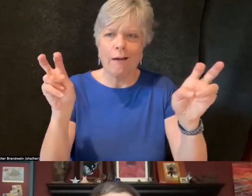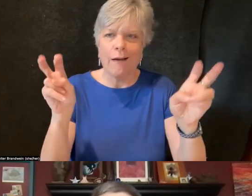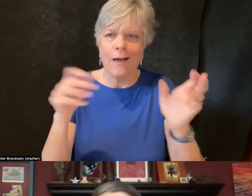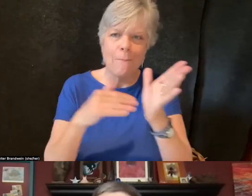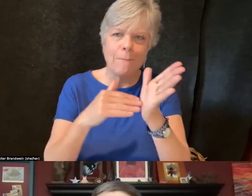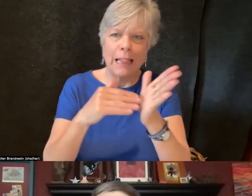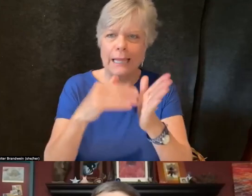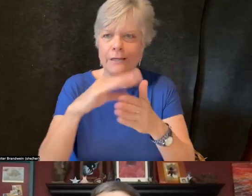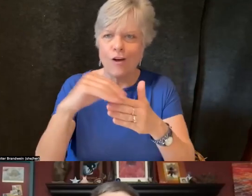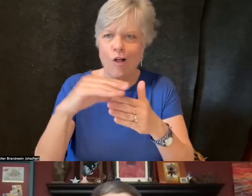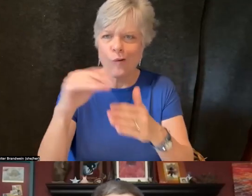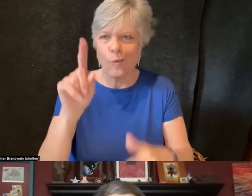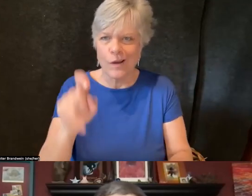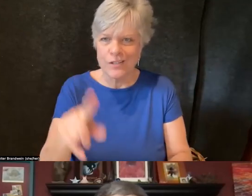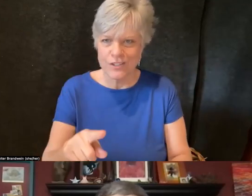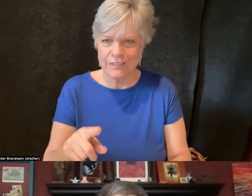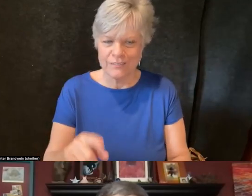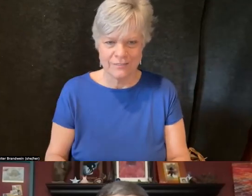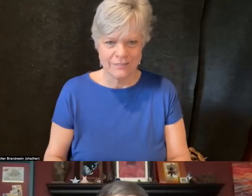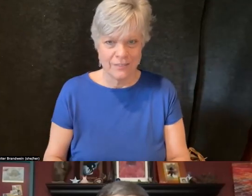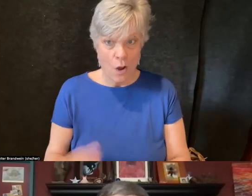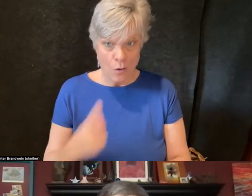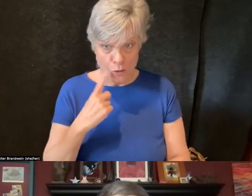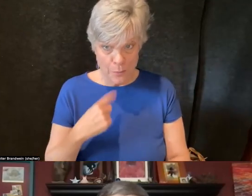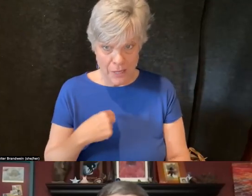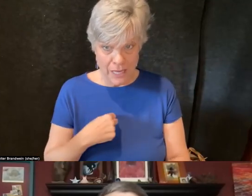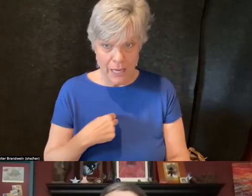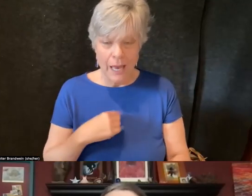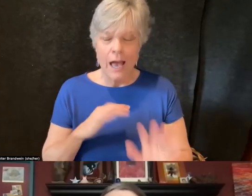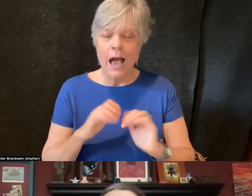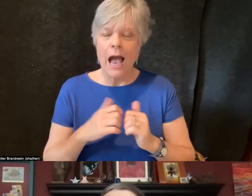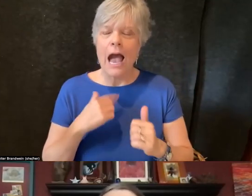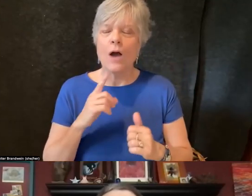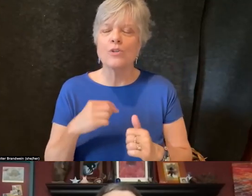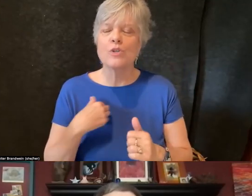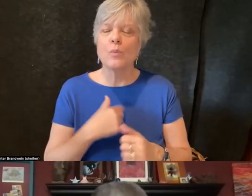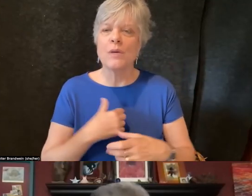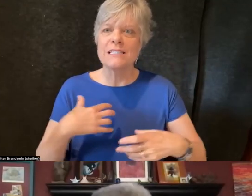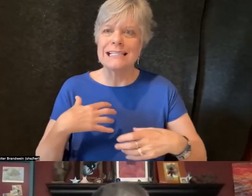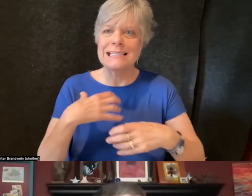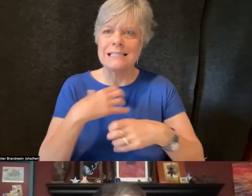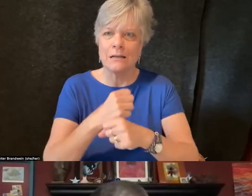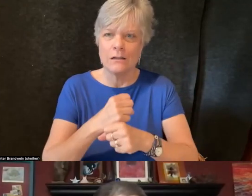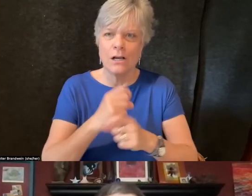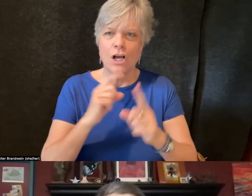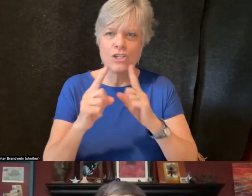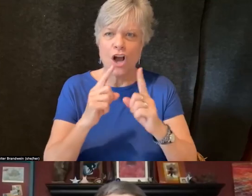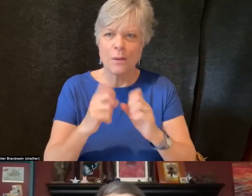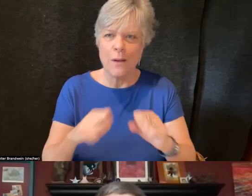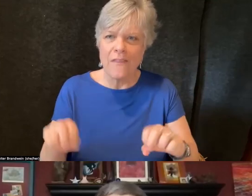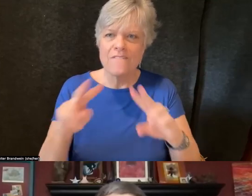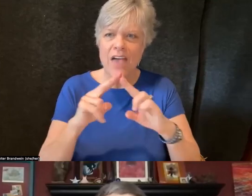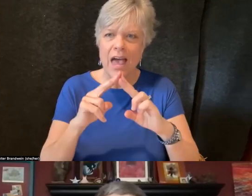is how do we succinctly talk about the value and importance of disability culture